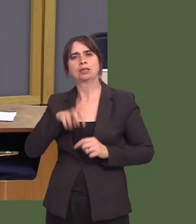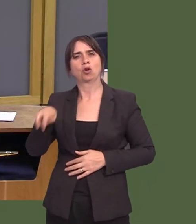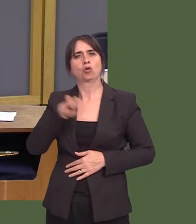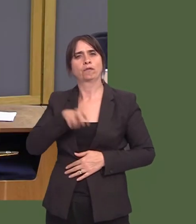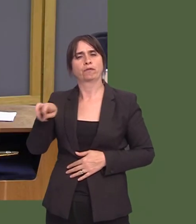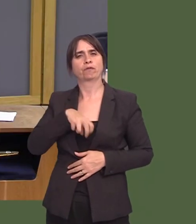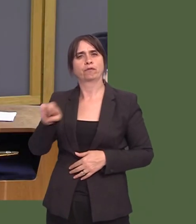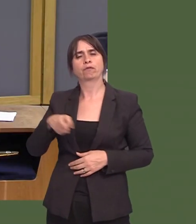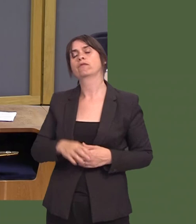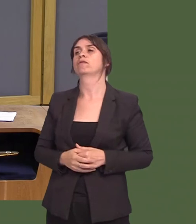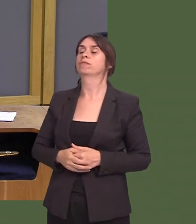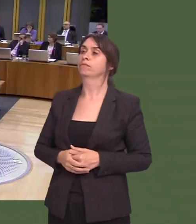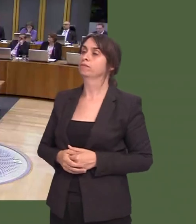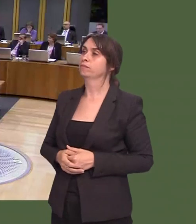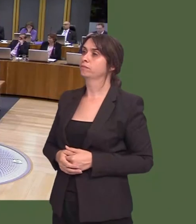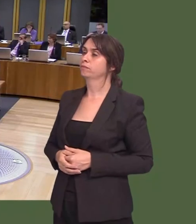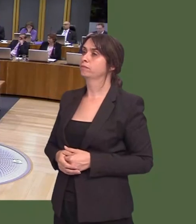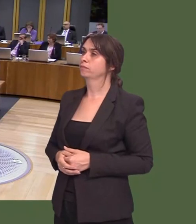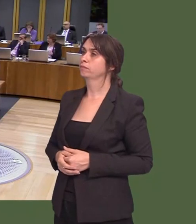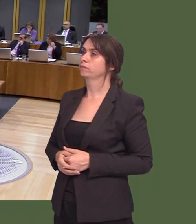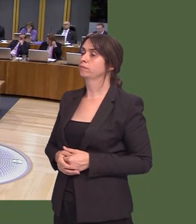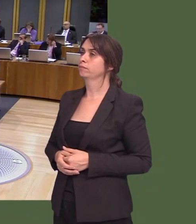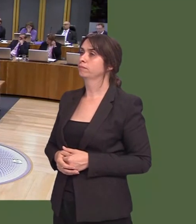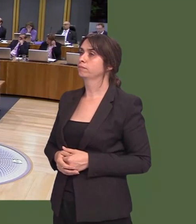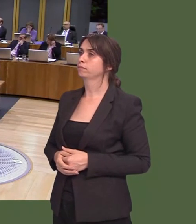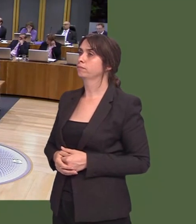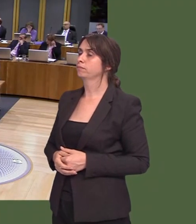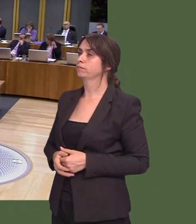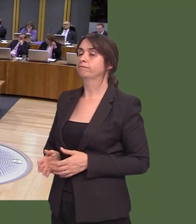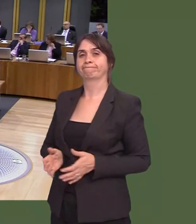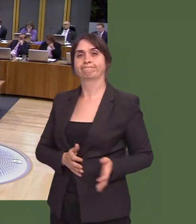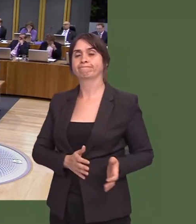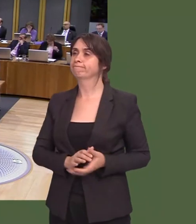Pa asesiad y mae'r Prif Weinidog wedi'i wneud o'r effaith a gaiff Etholiad Cyffredinol y